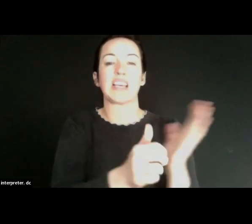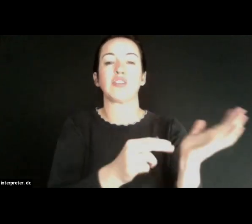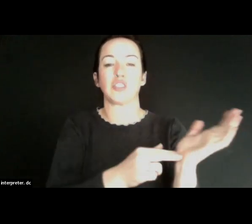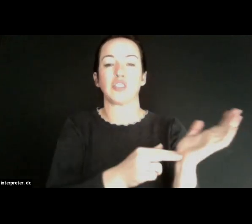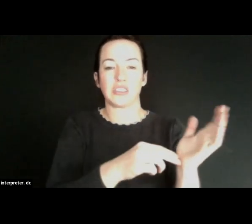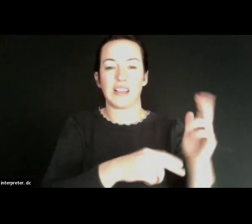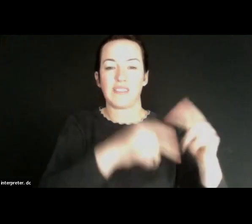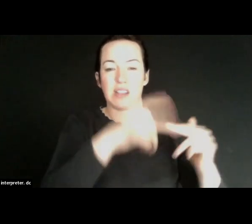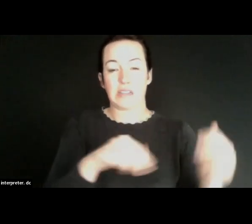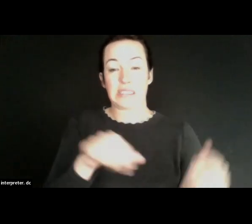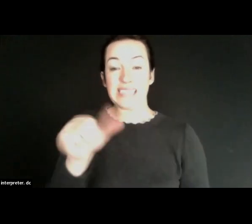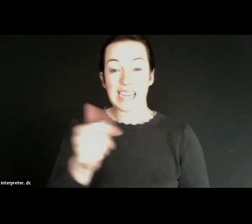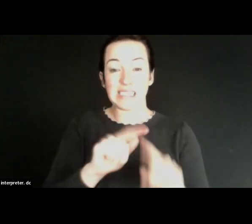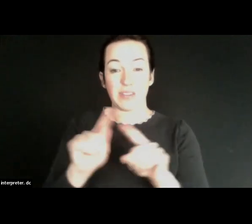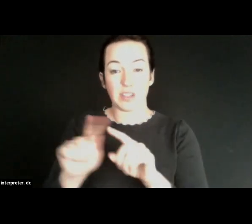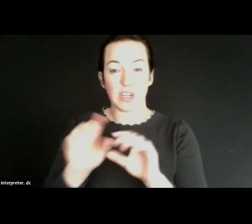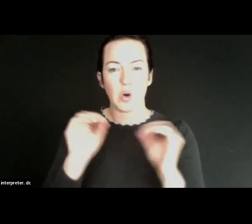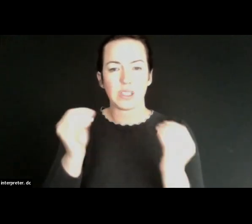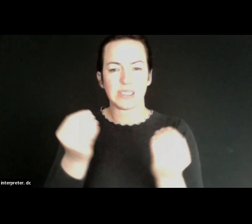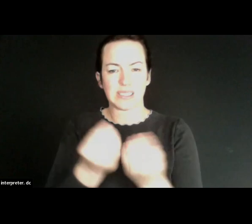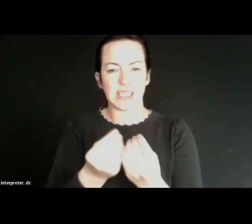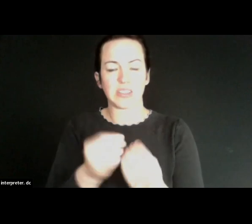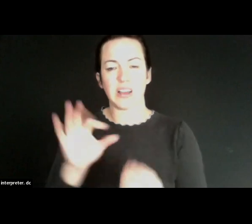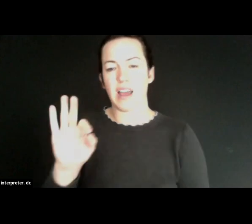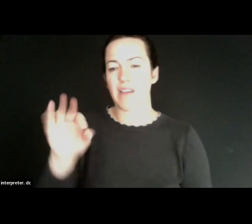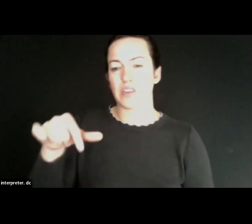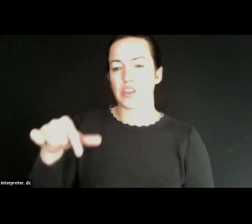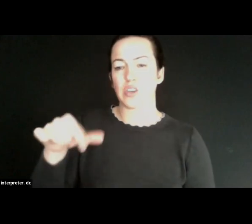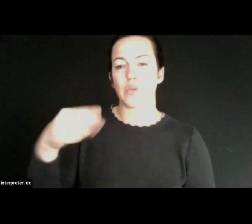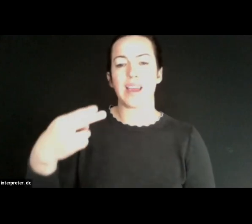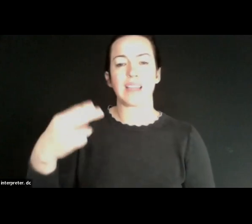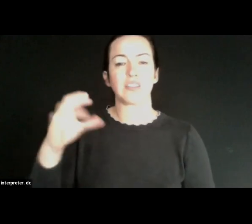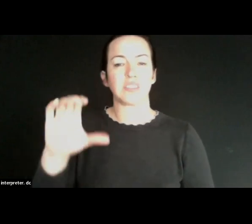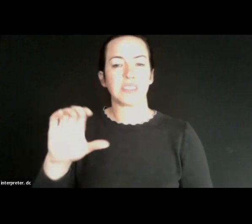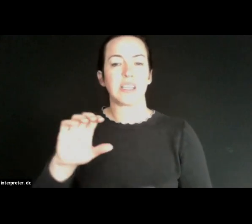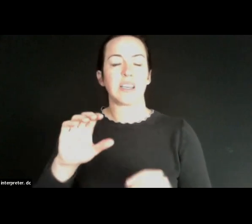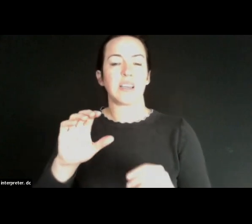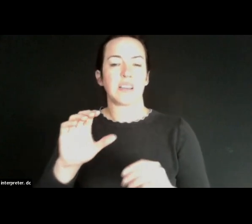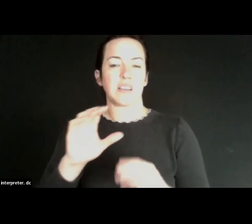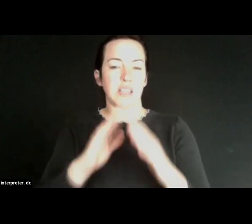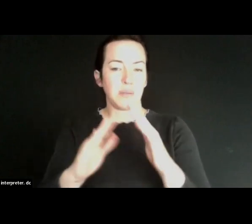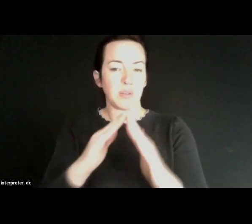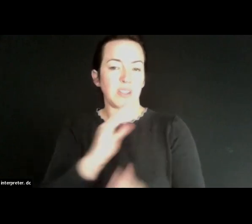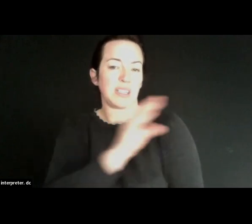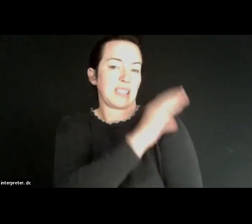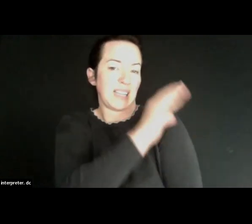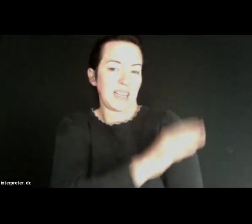Skilled nursing facilities F2HCs Community clinics, tribal clinics, and a critical